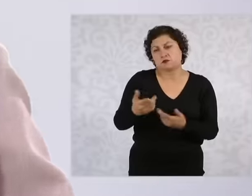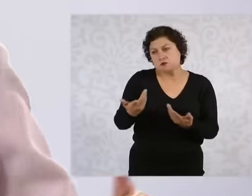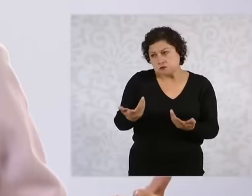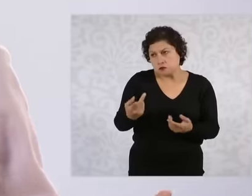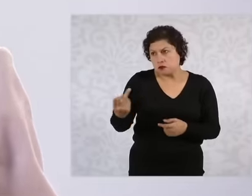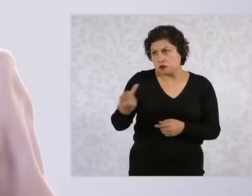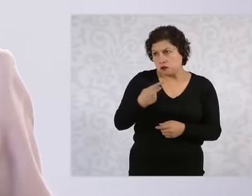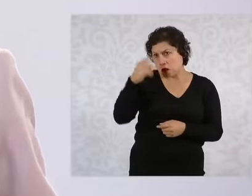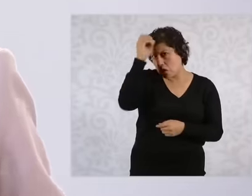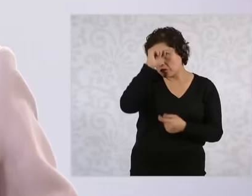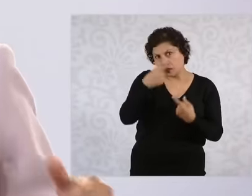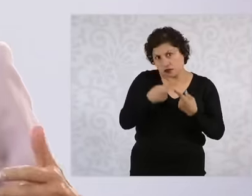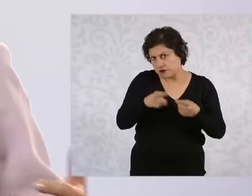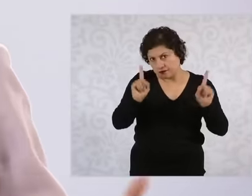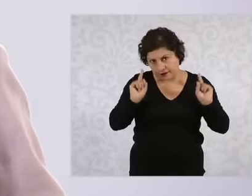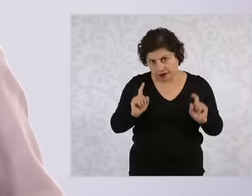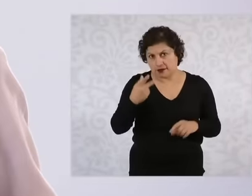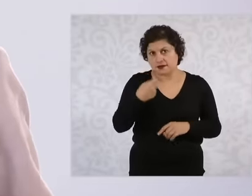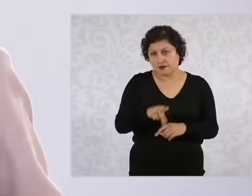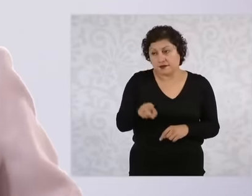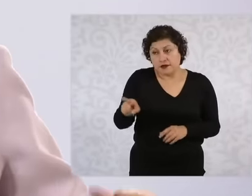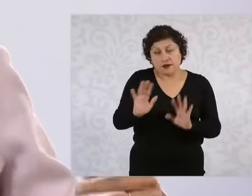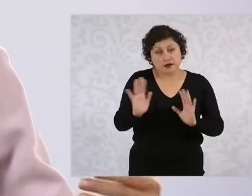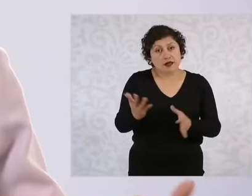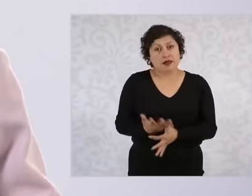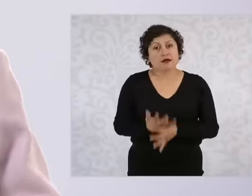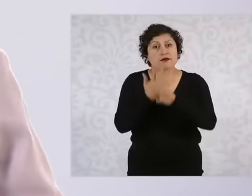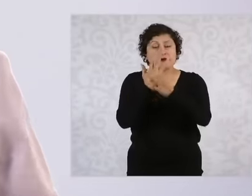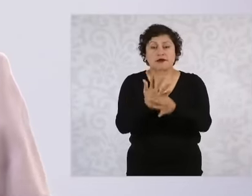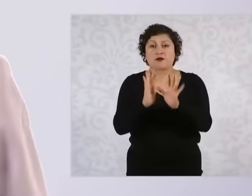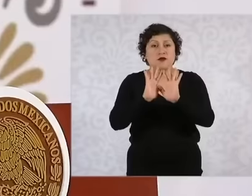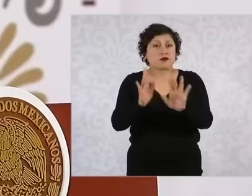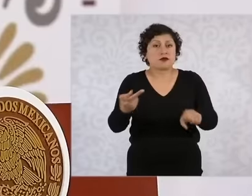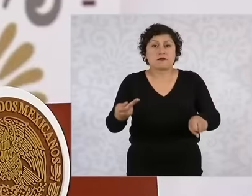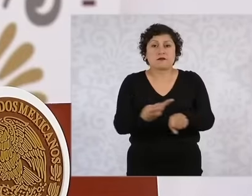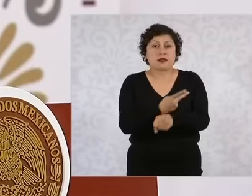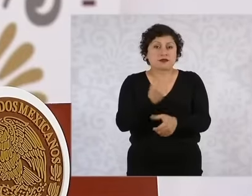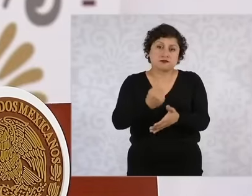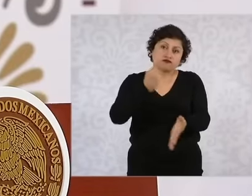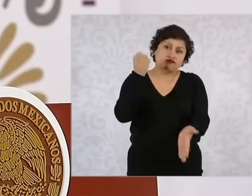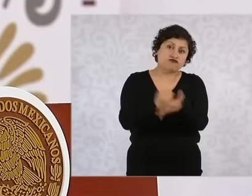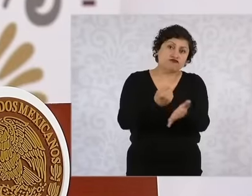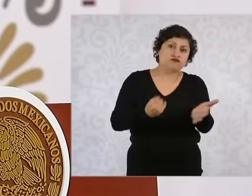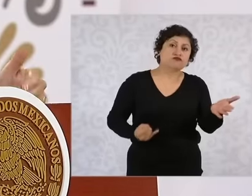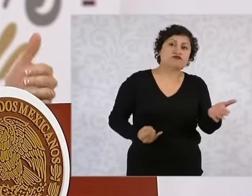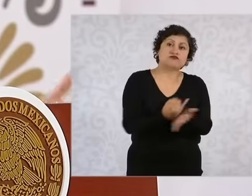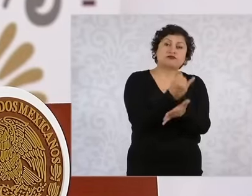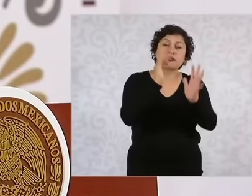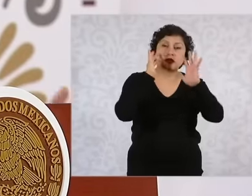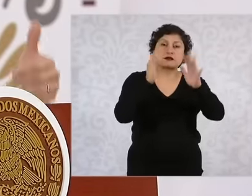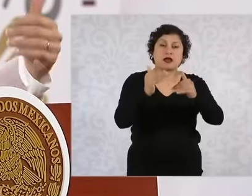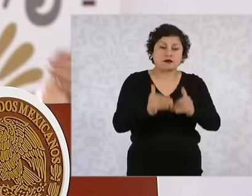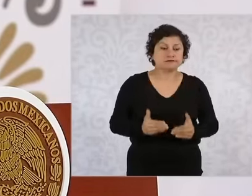he already said, there is nothing to do. Let's move on to what's next. which is to guarantee that there are good